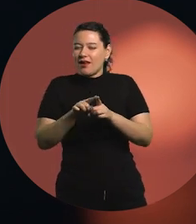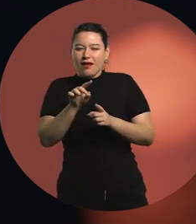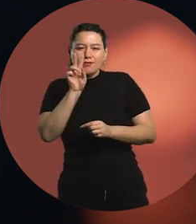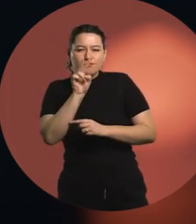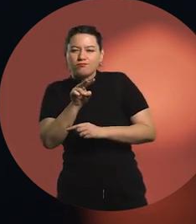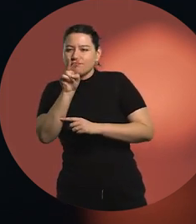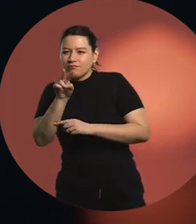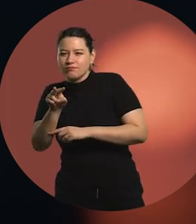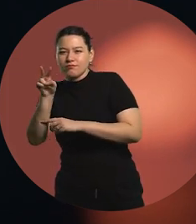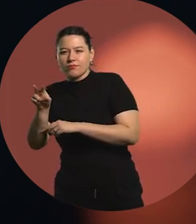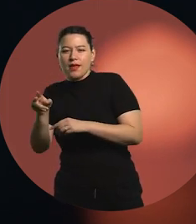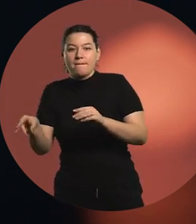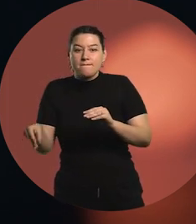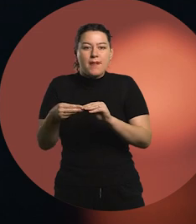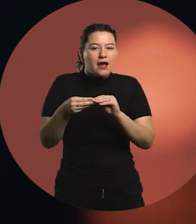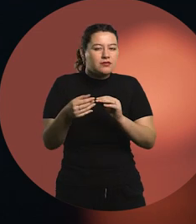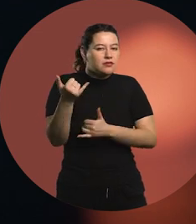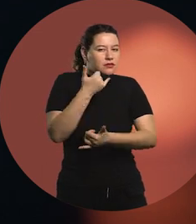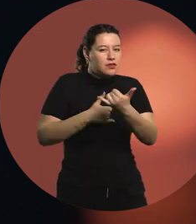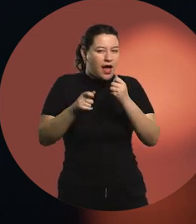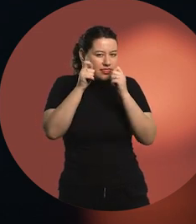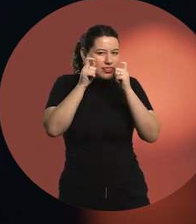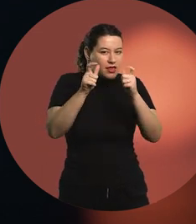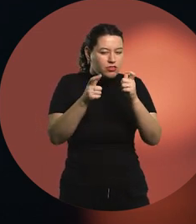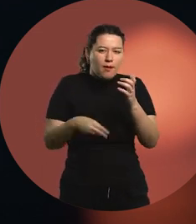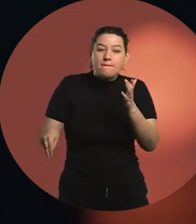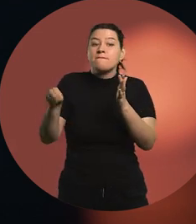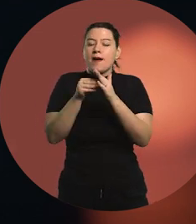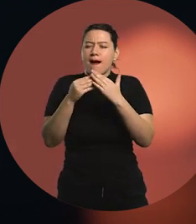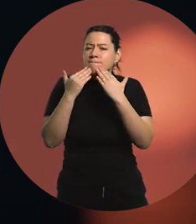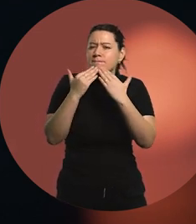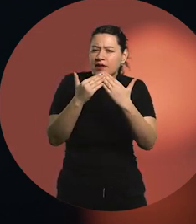with listening, also asking, talking.